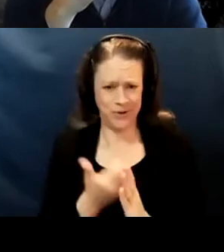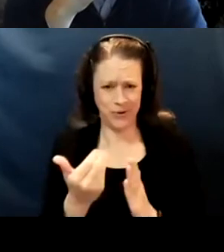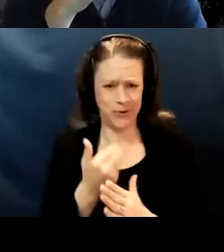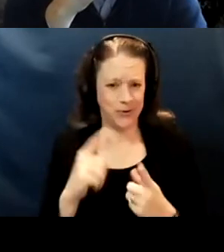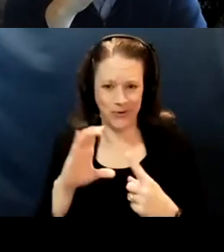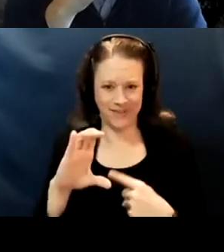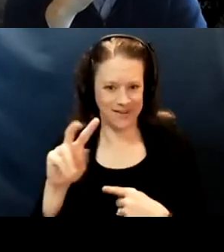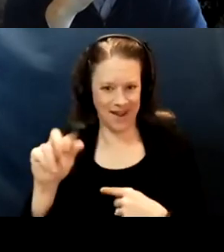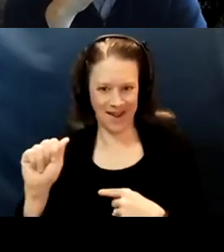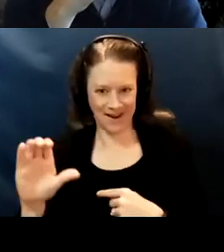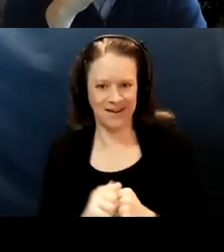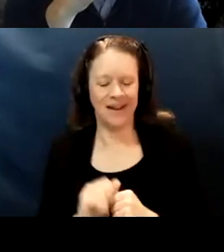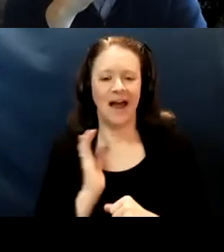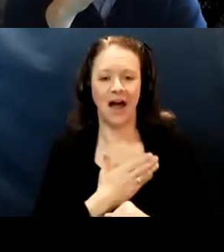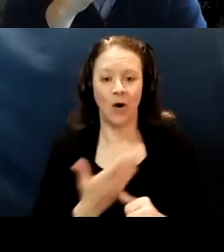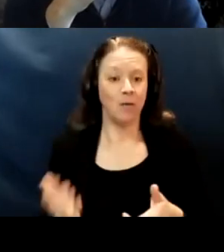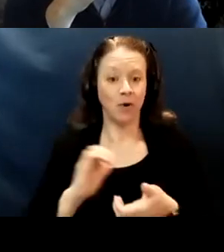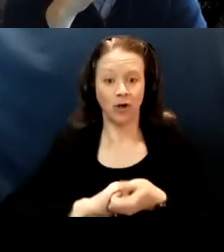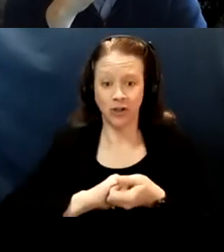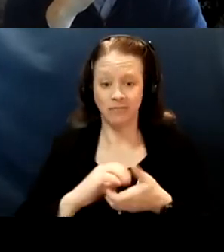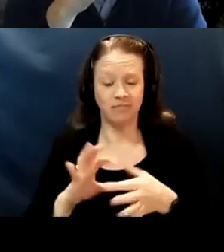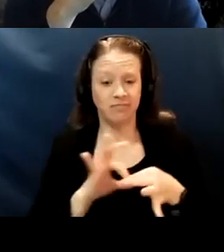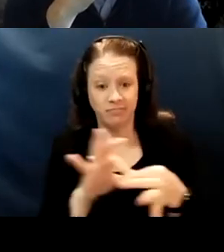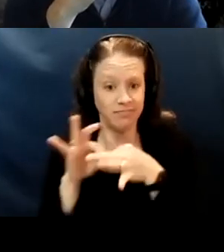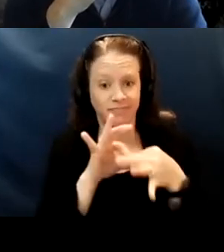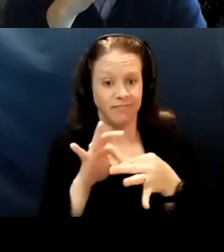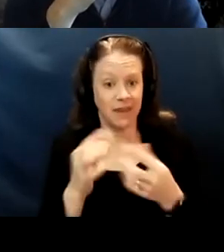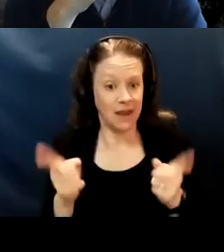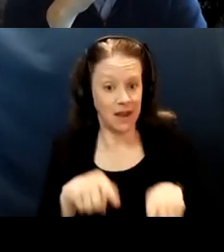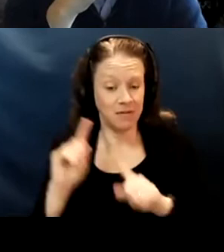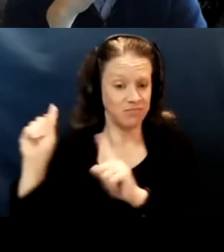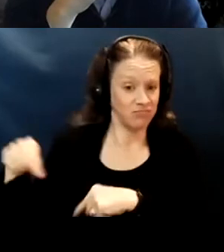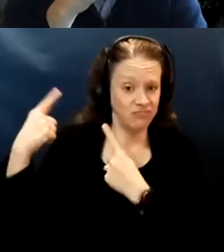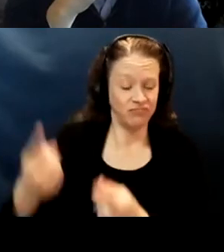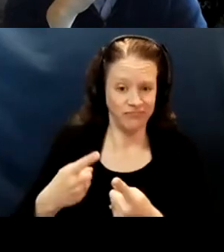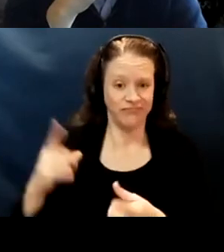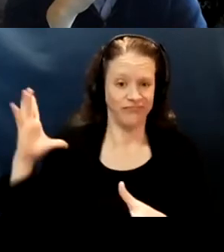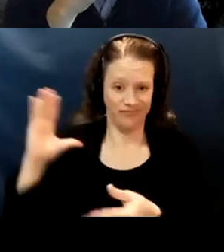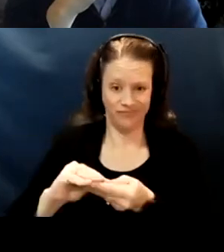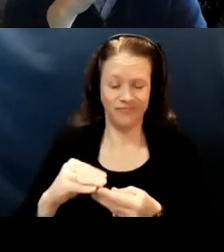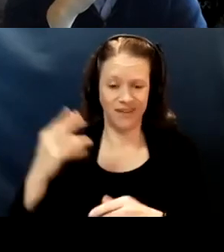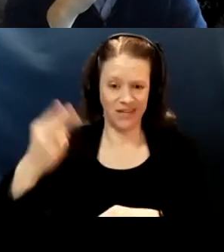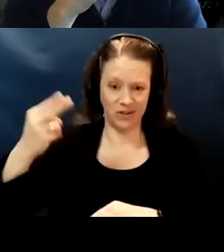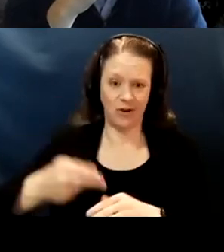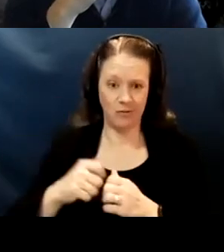Our partnerships and collaboration come, after a long and pretty rich history of being partners more generally.